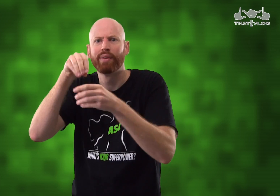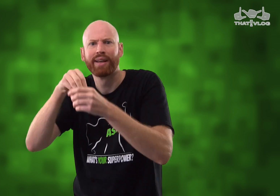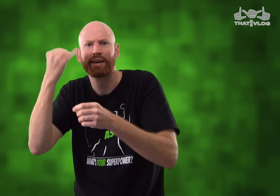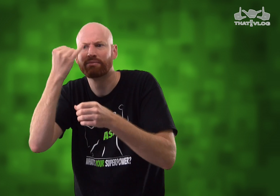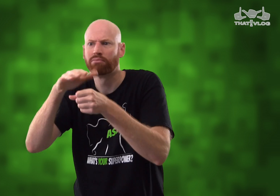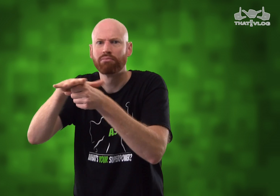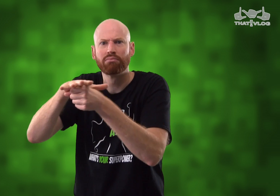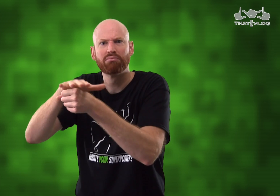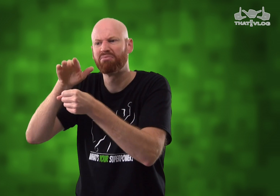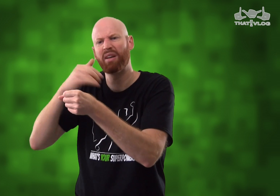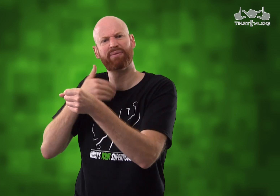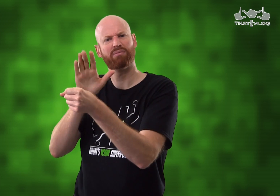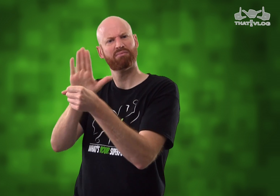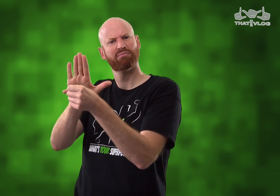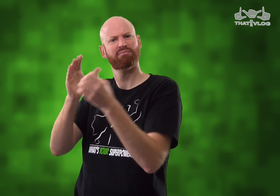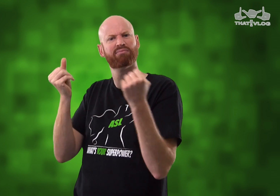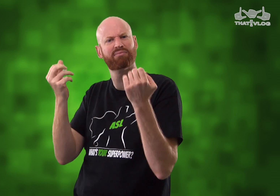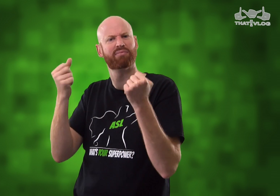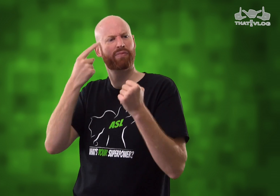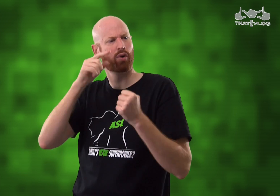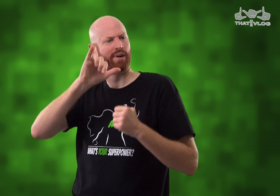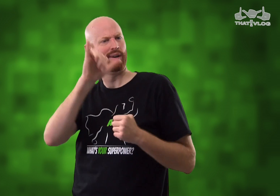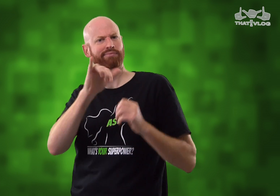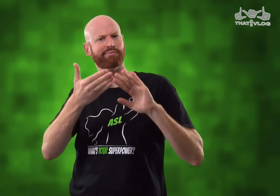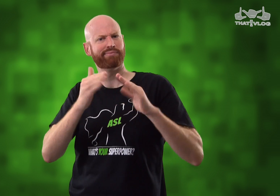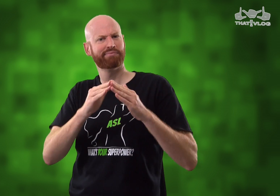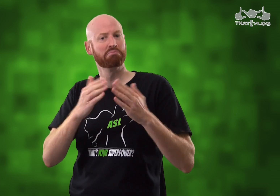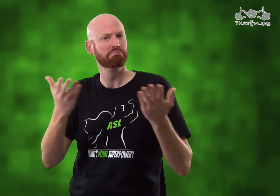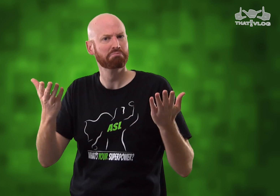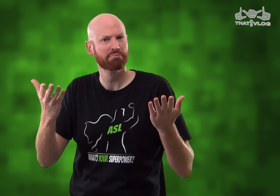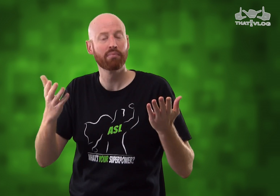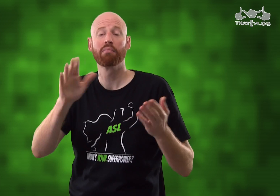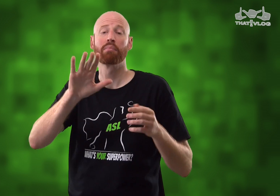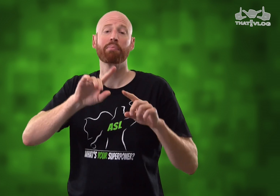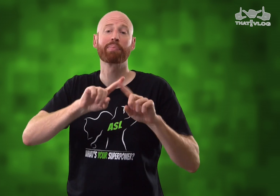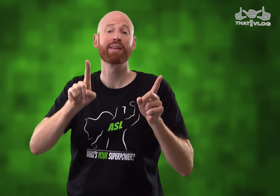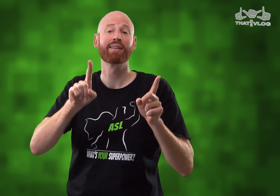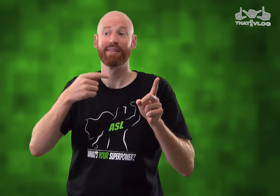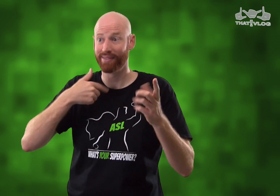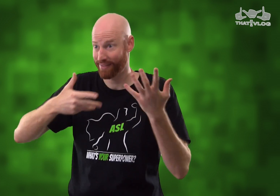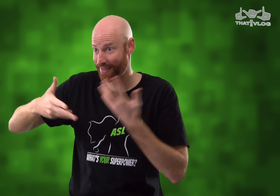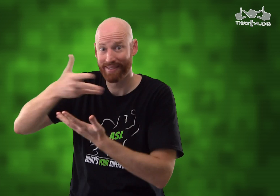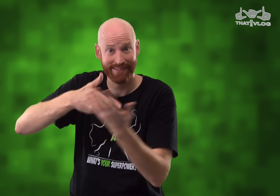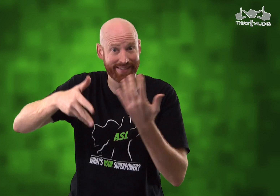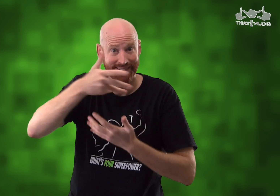It kind of depends on where you're at, in Italy, when you're looking specific signs for cities.